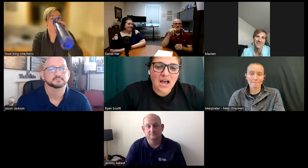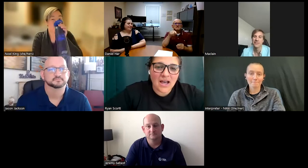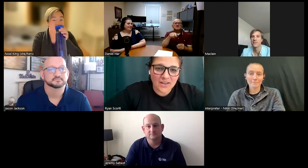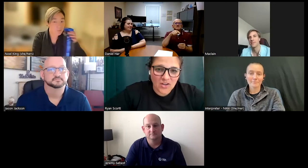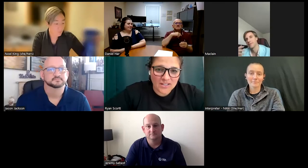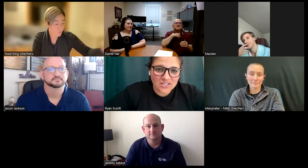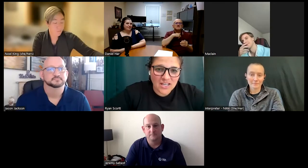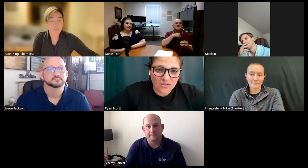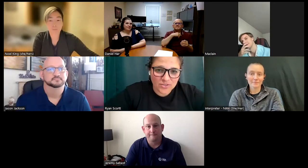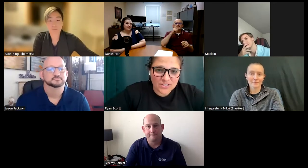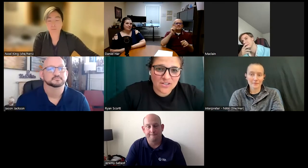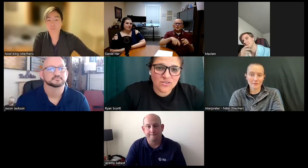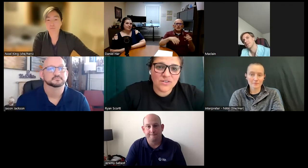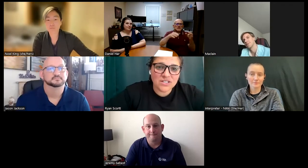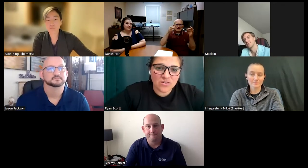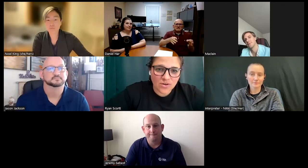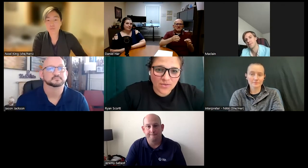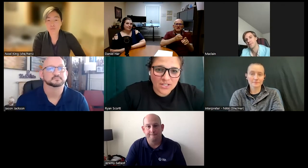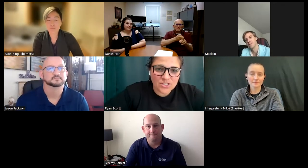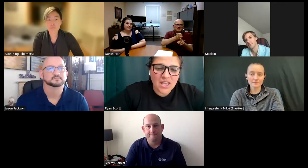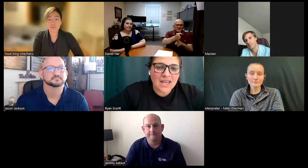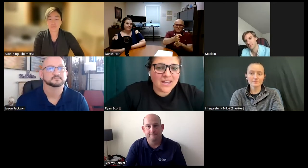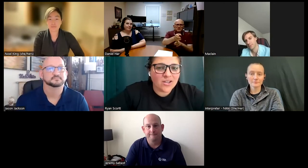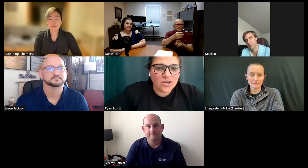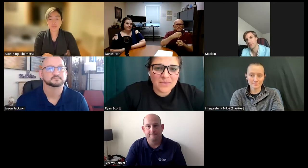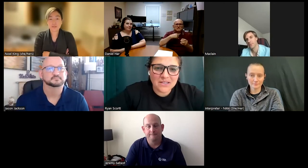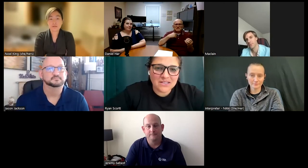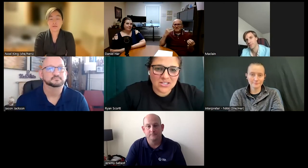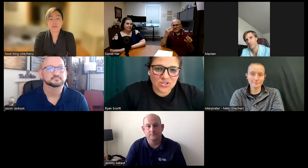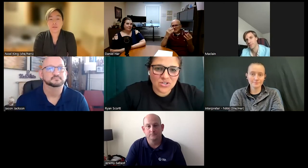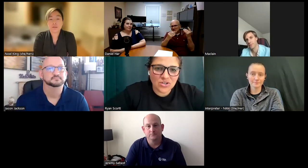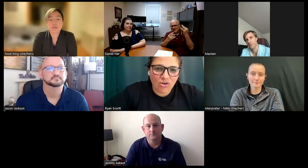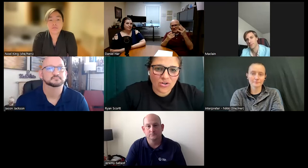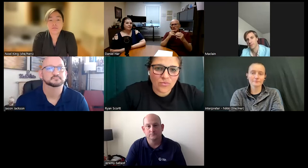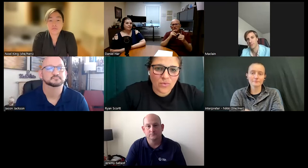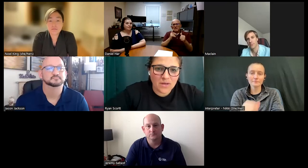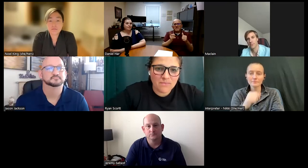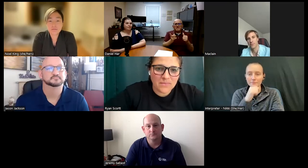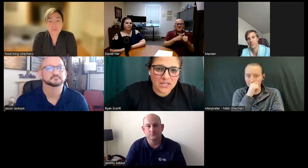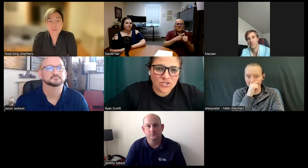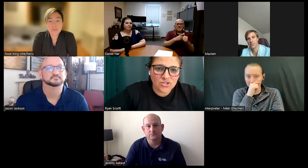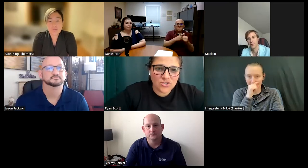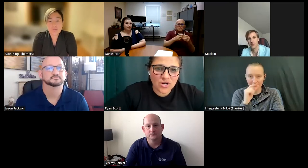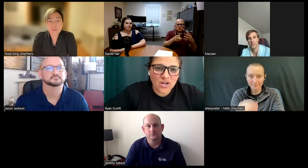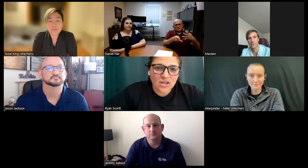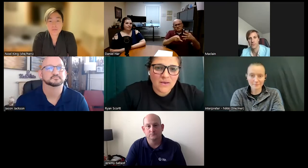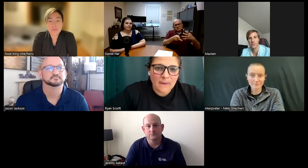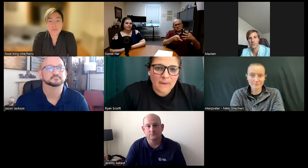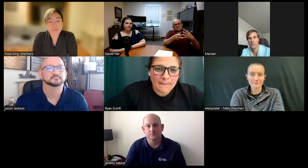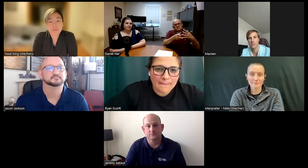I got into California State University Northridge and I couldn't make a decision on what major